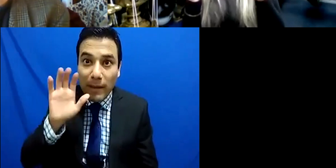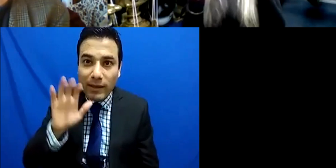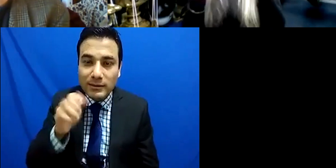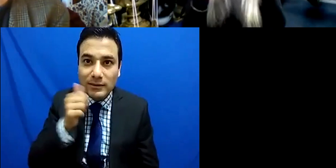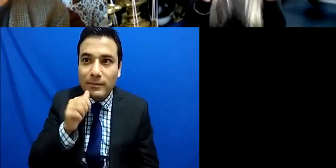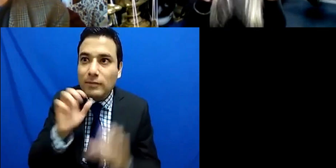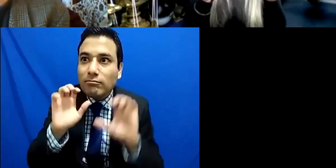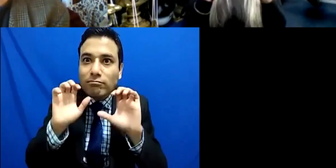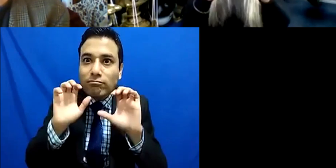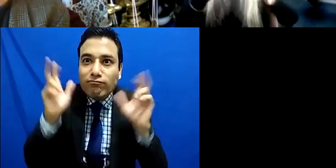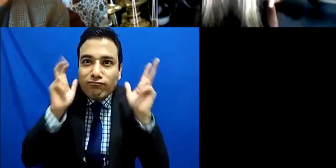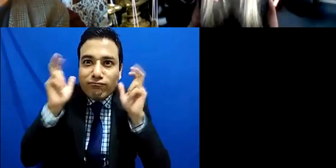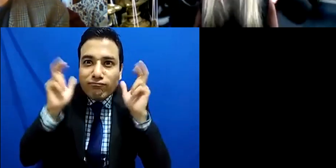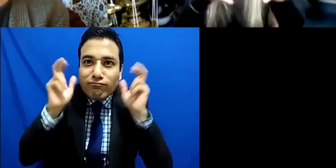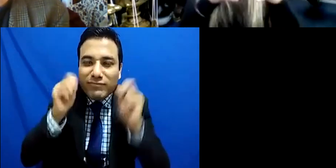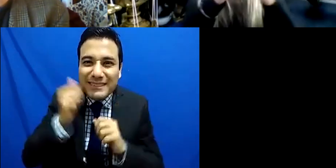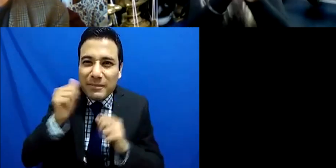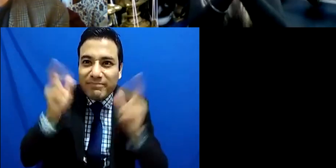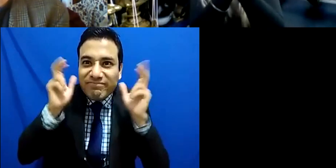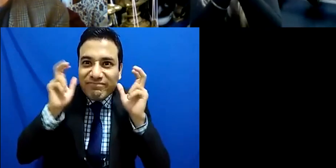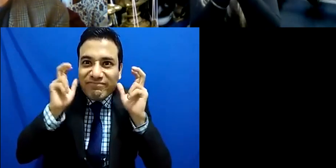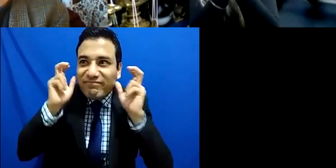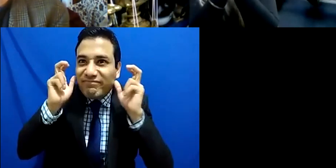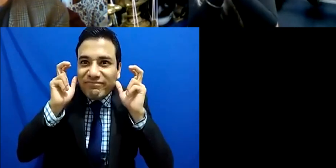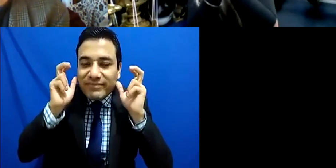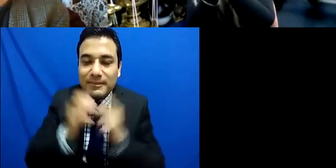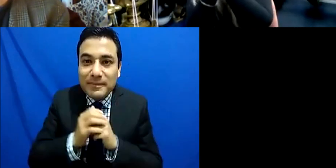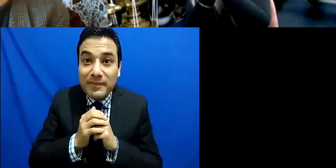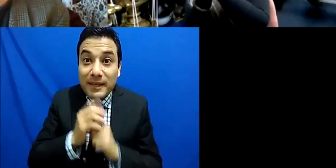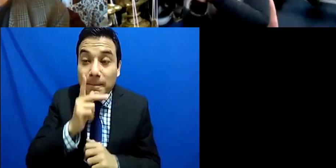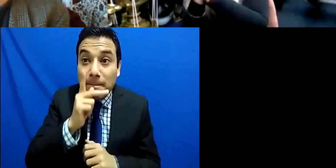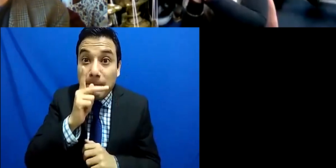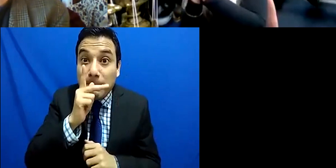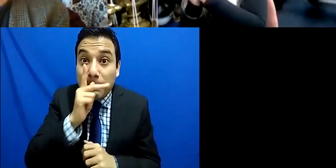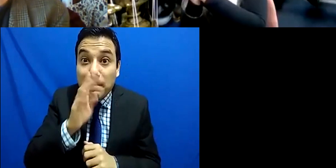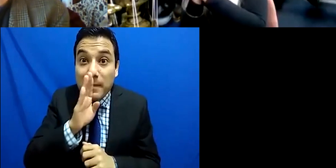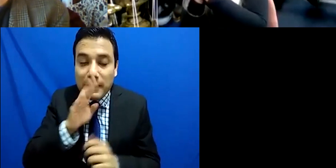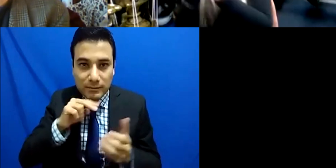and for parents you know they're listening to every single move that their baby makes you know